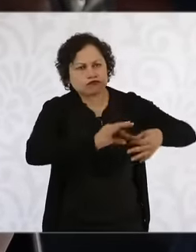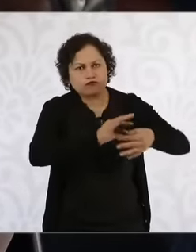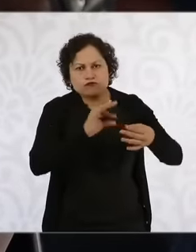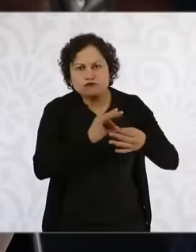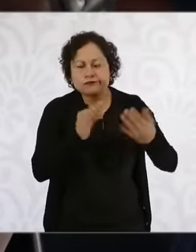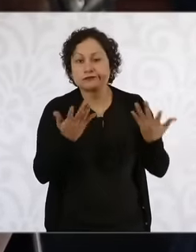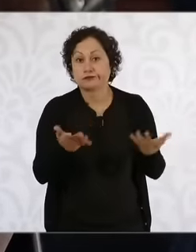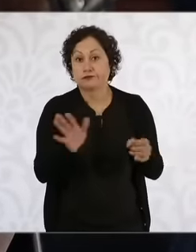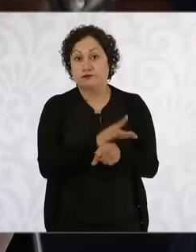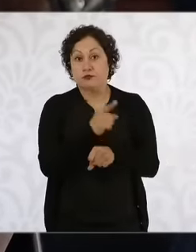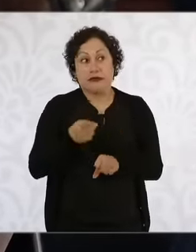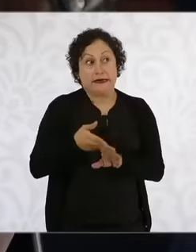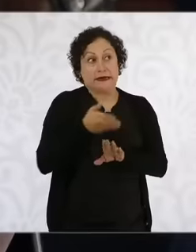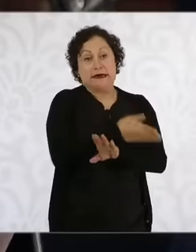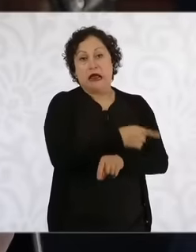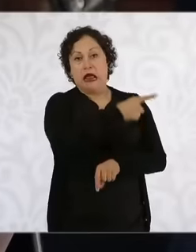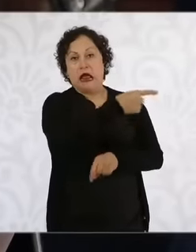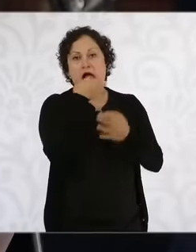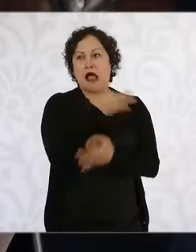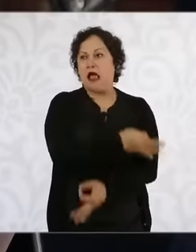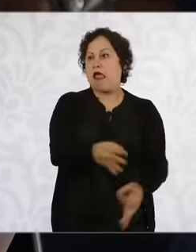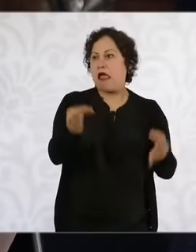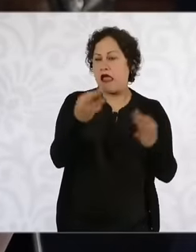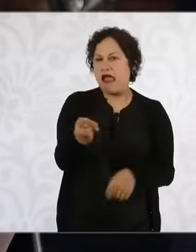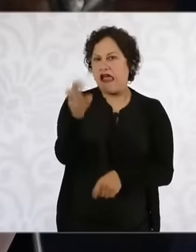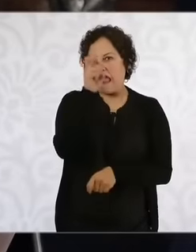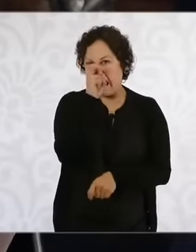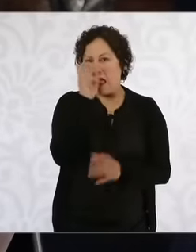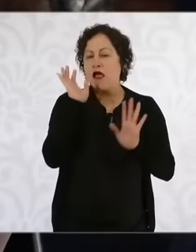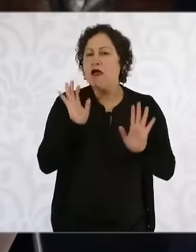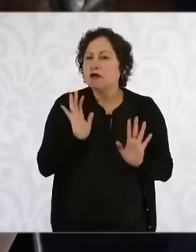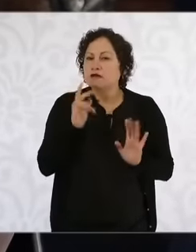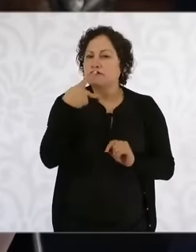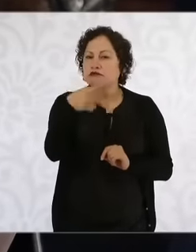he has announced which will be the priority issues for his government in addition to the migration that he already